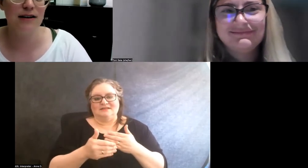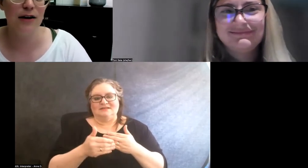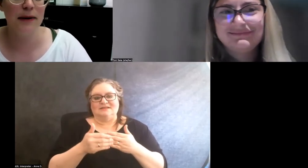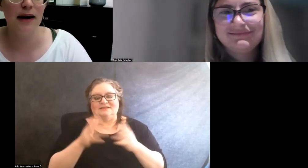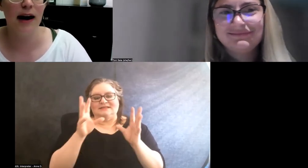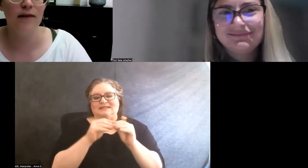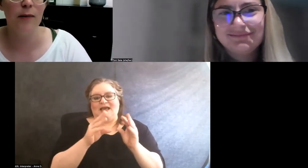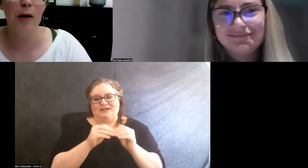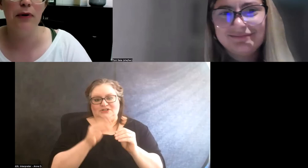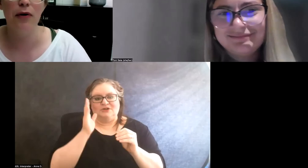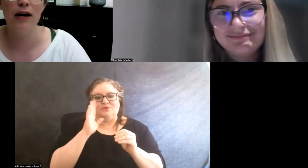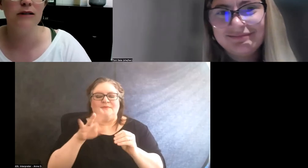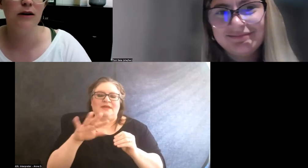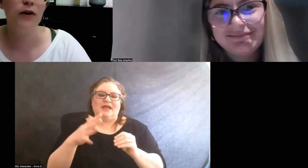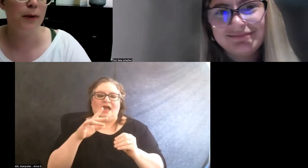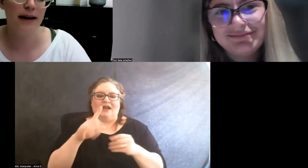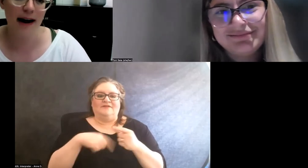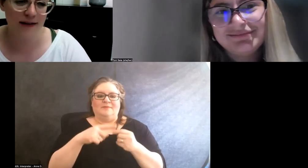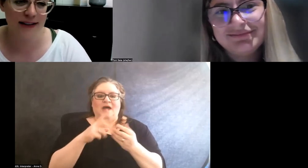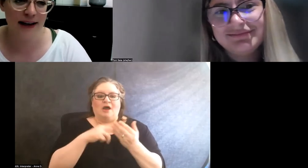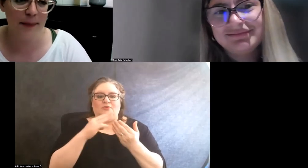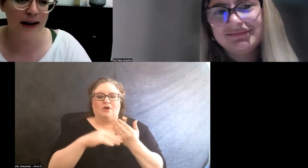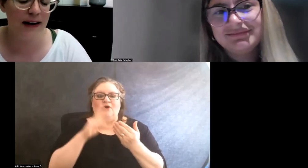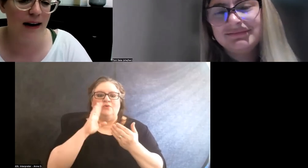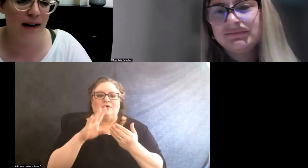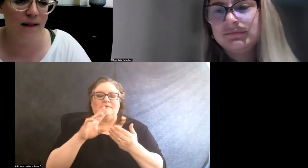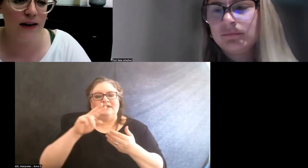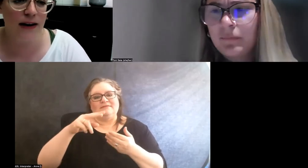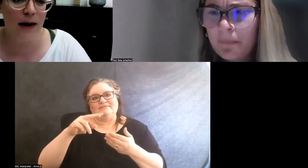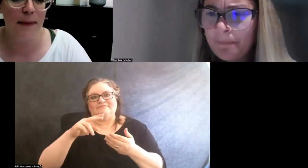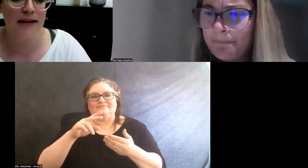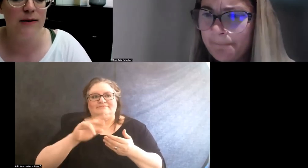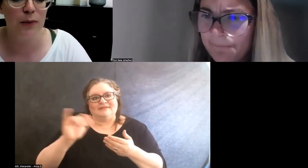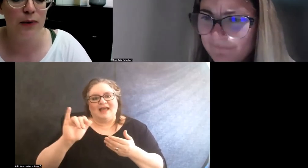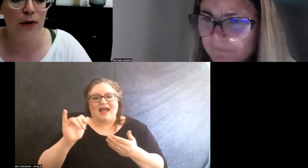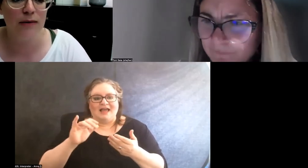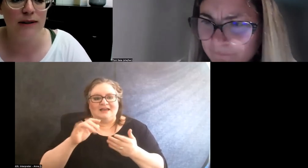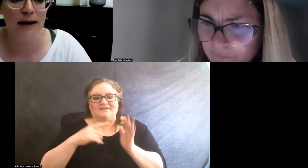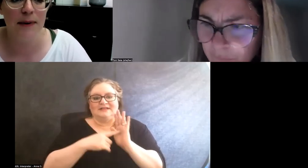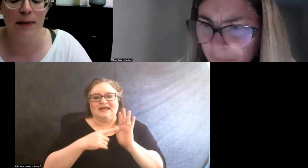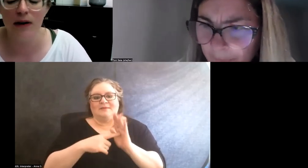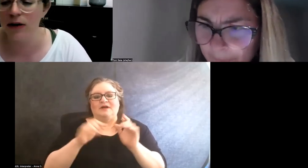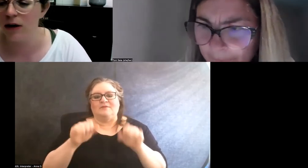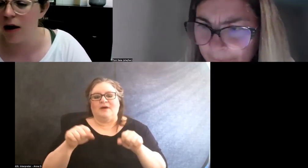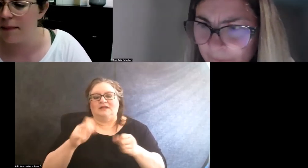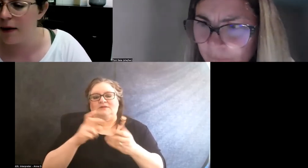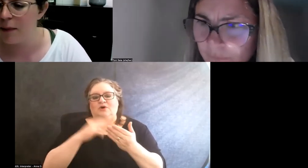is gonna be kind of about program. So there'll be kind of a sampling of possible programs that people are gonna talk about.